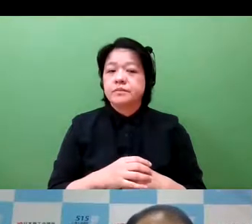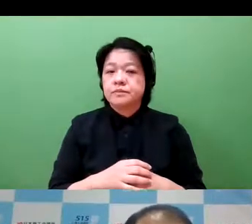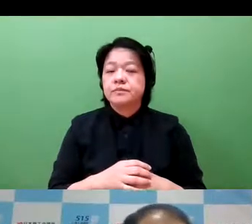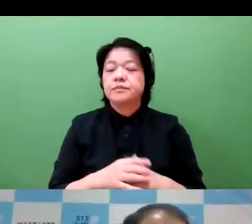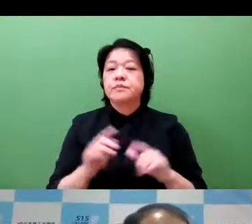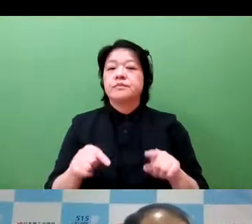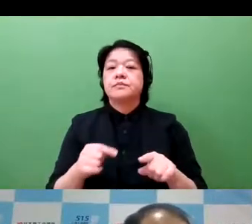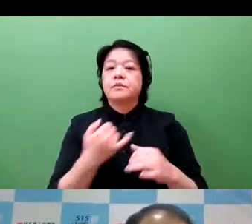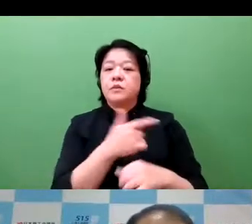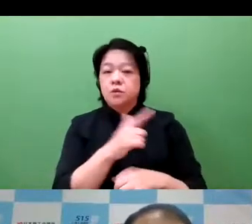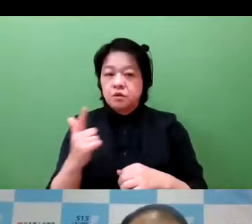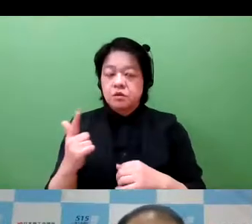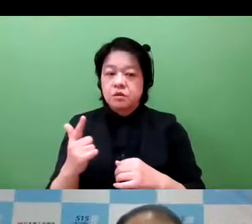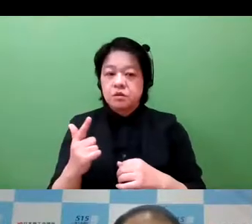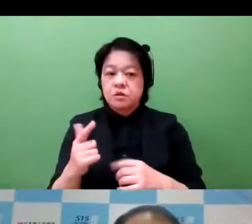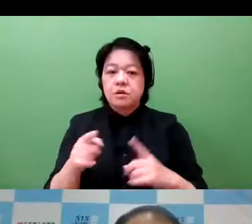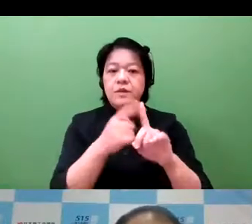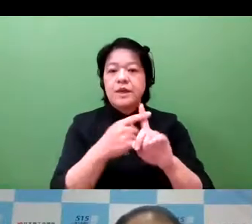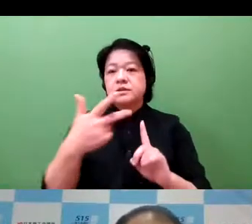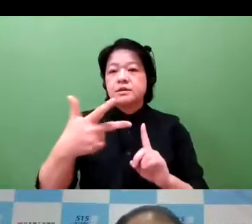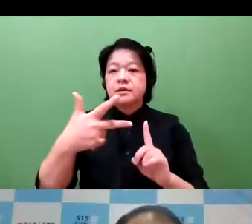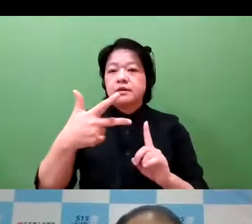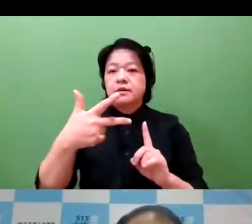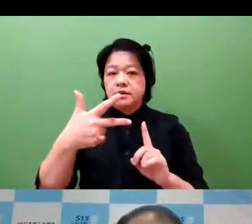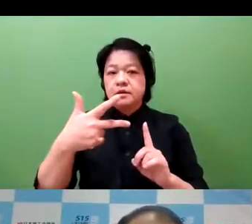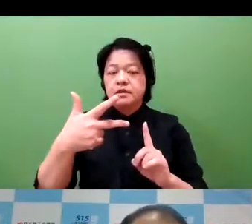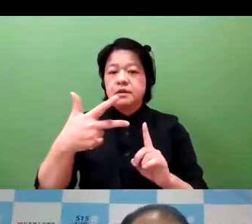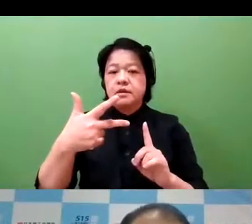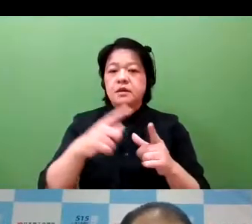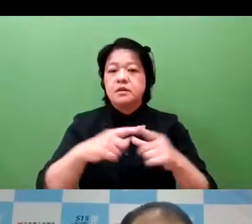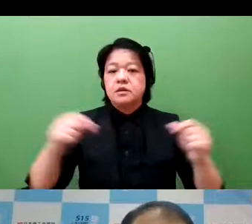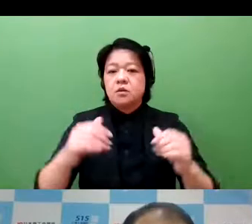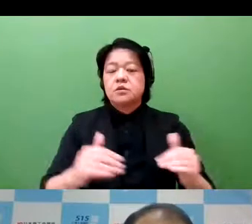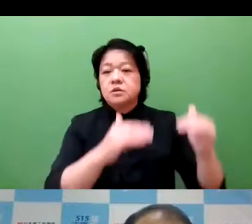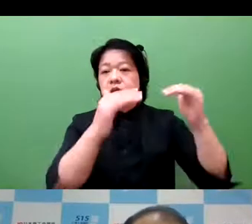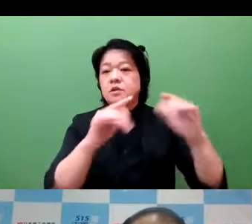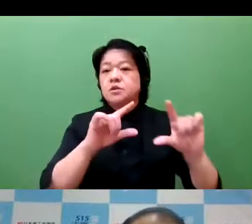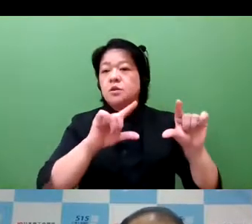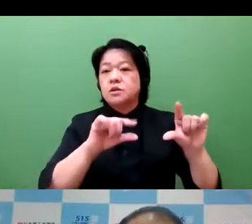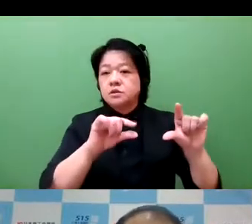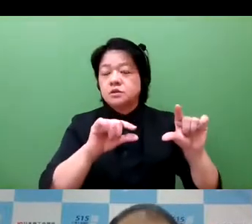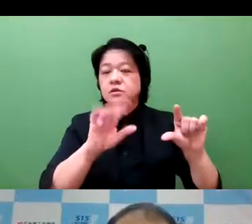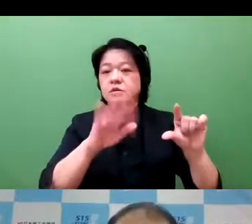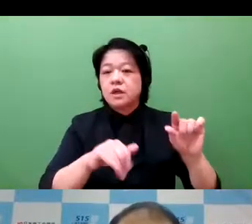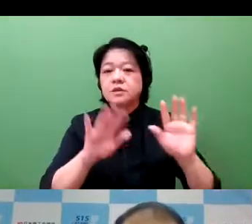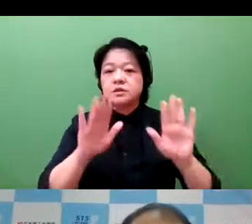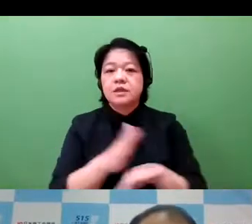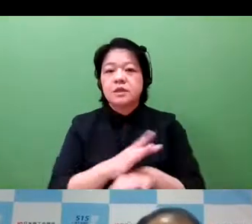As we can see in the IP headquarter discussion,